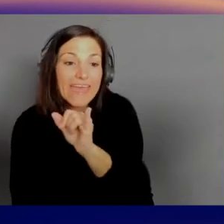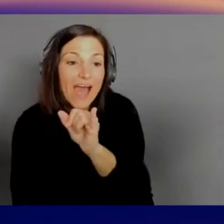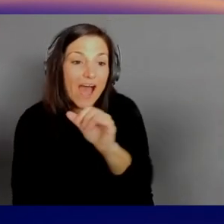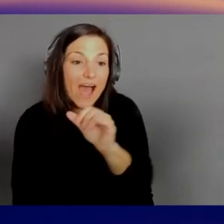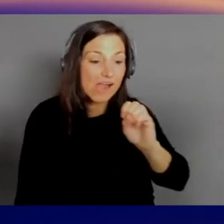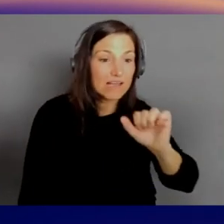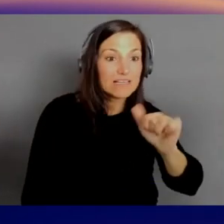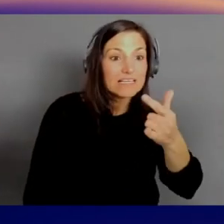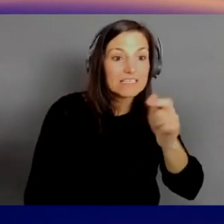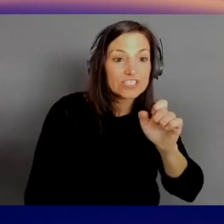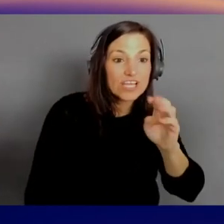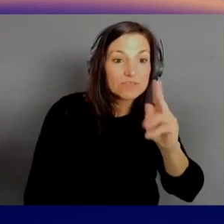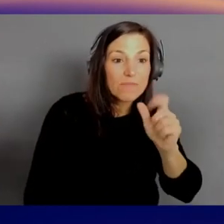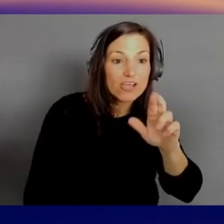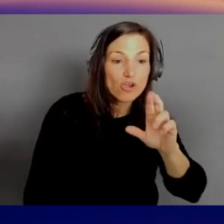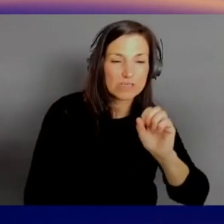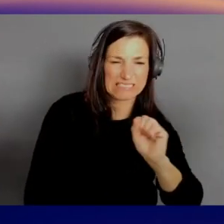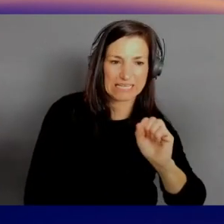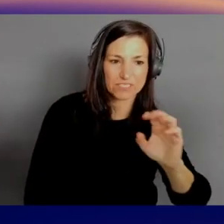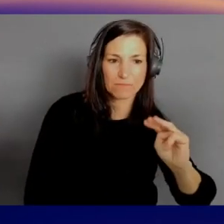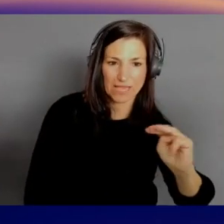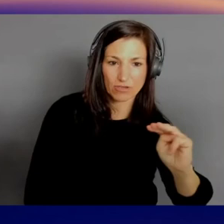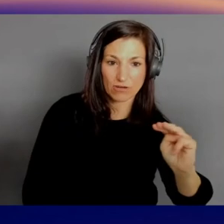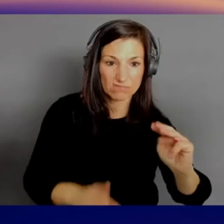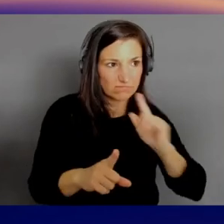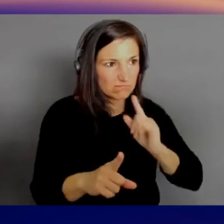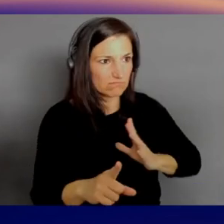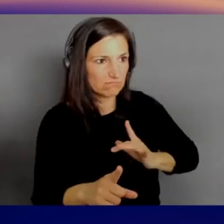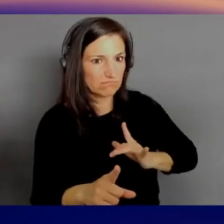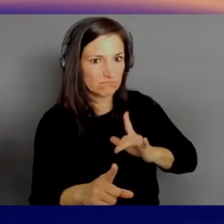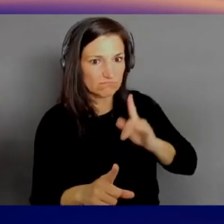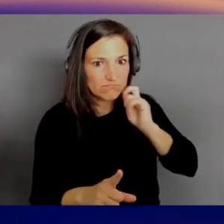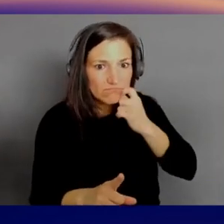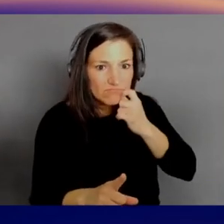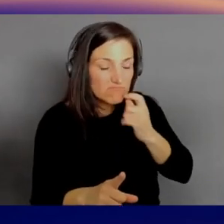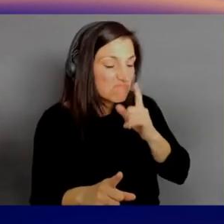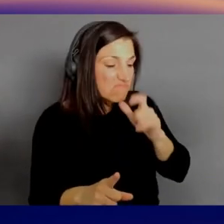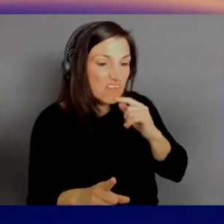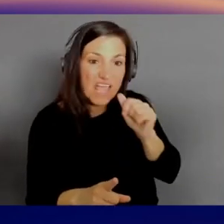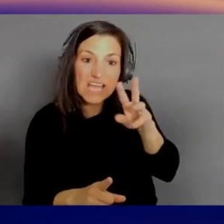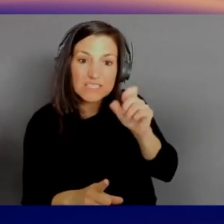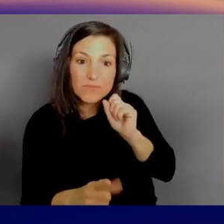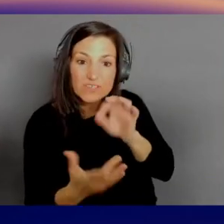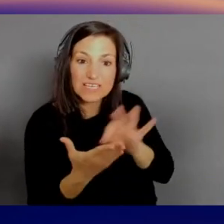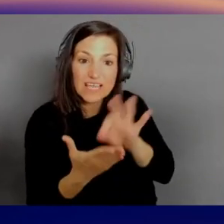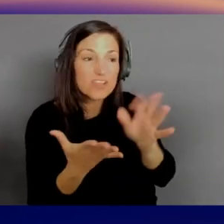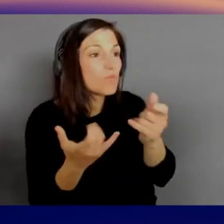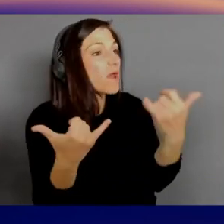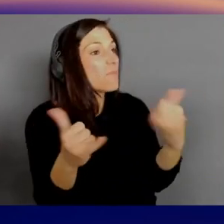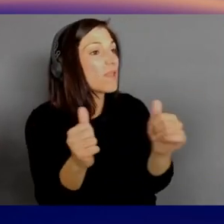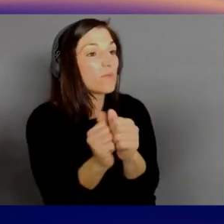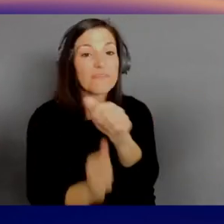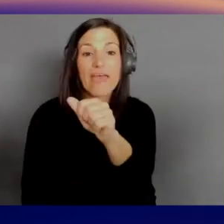Very cool. You don't even need an AWS account, right? You can go there, and you wanna play around with AI/ML? Within five minutes, you have it.